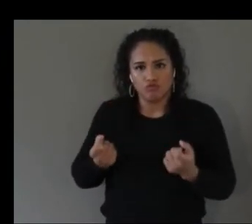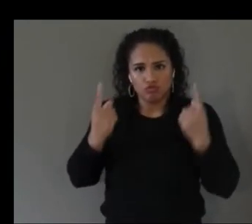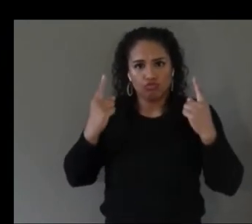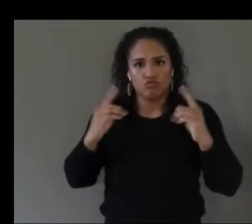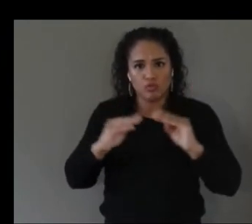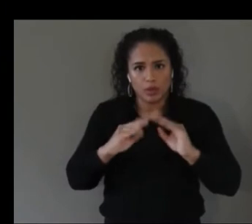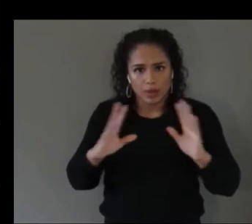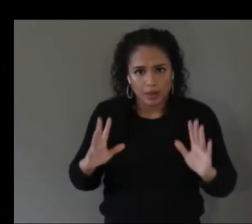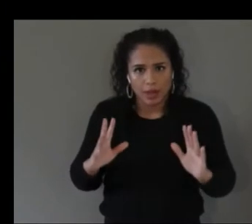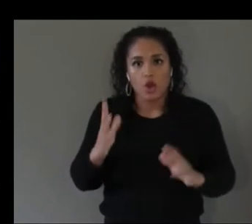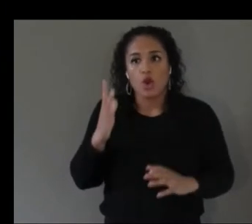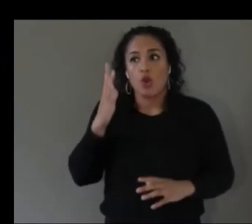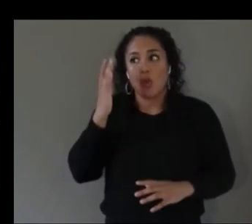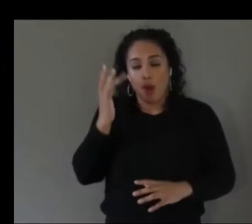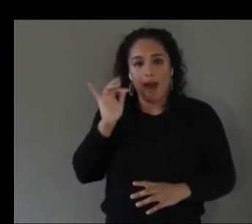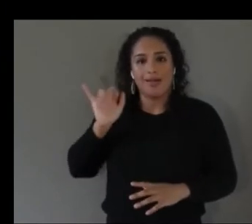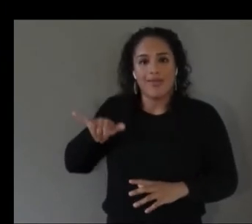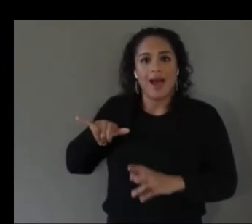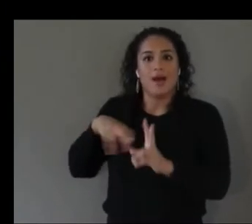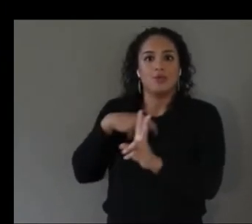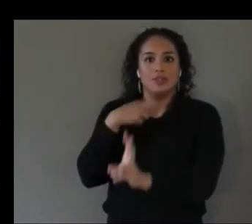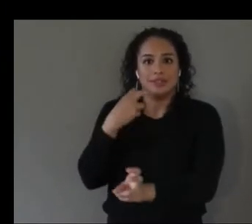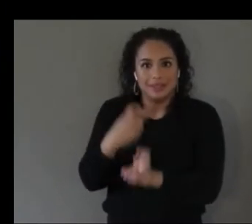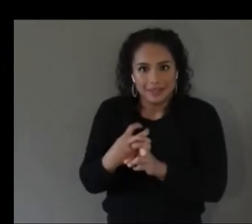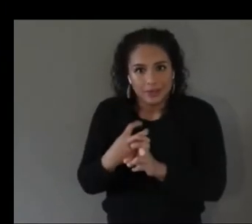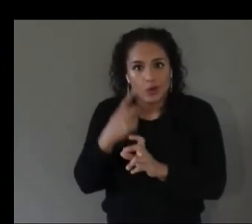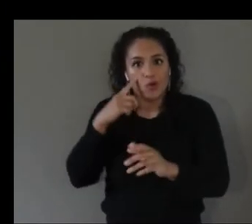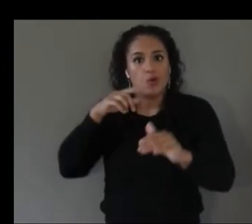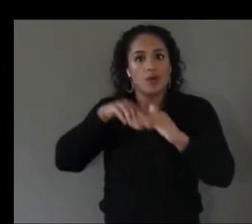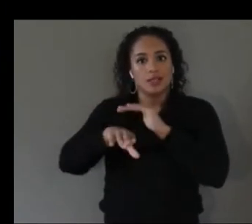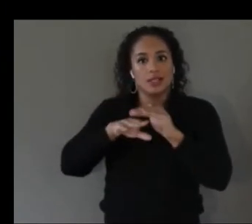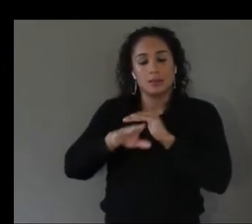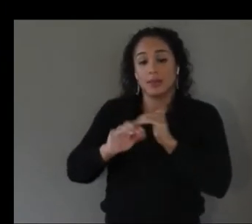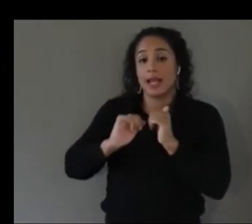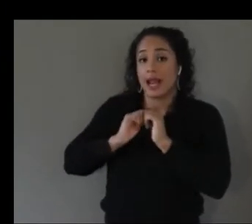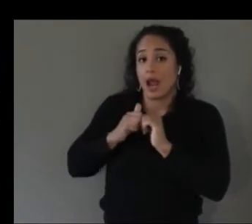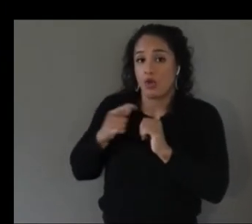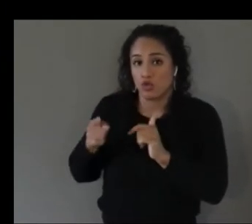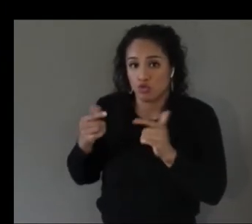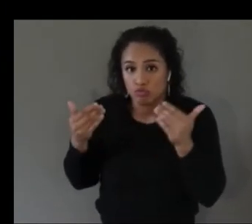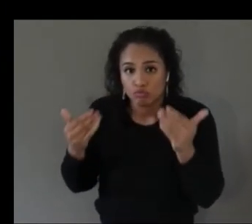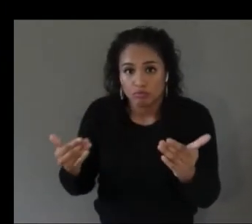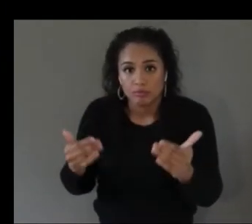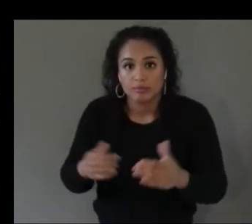to make it accessible and how you actually did it um so this is the kind of application that people